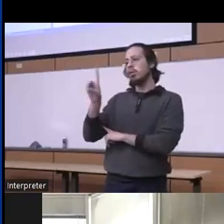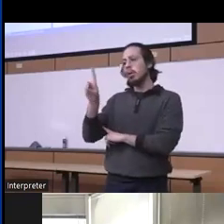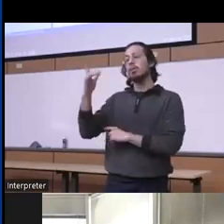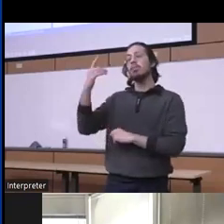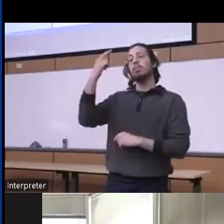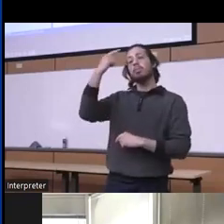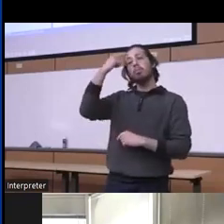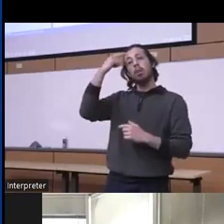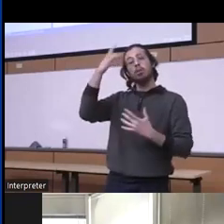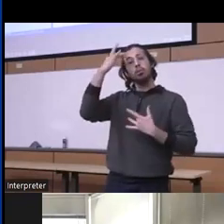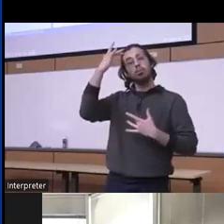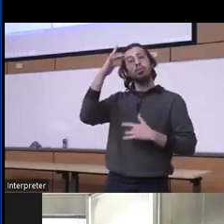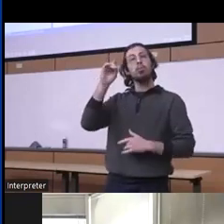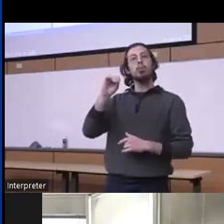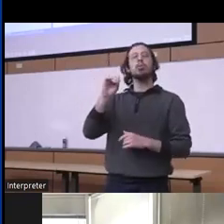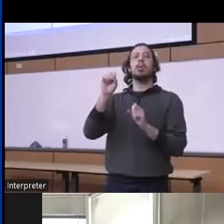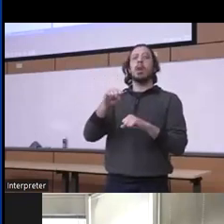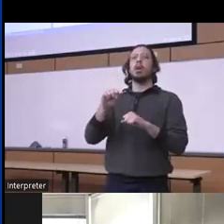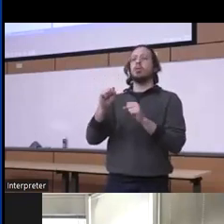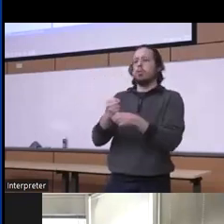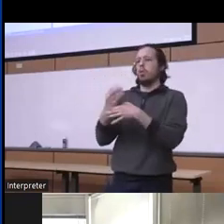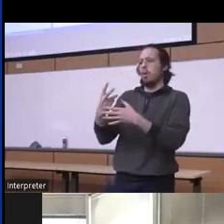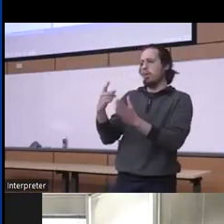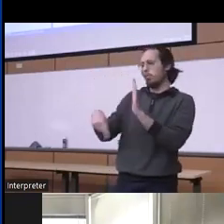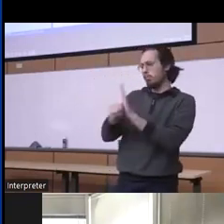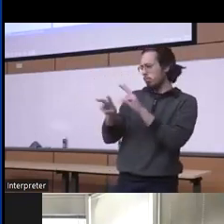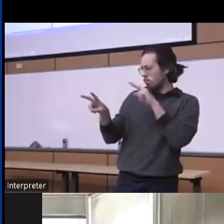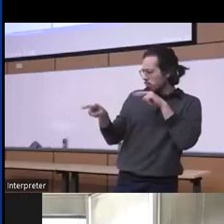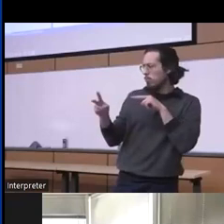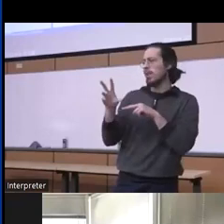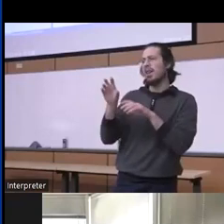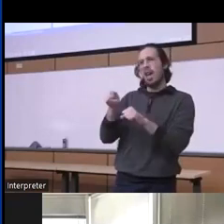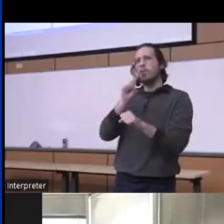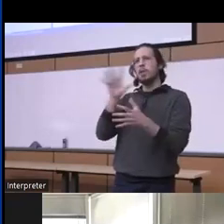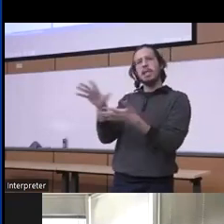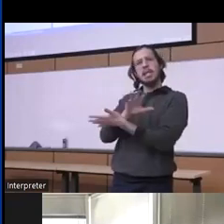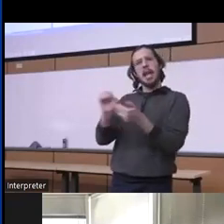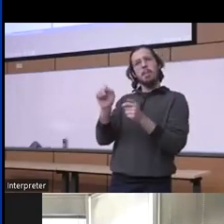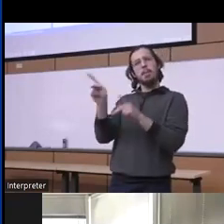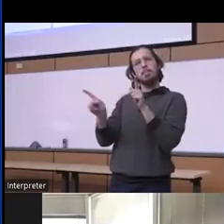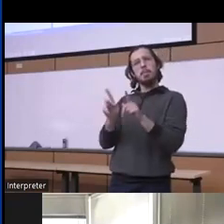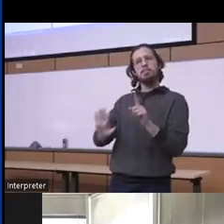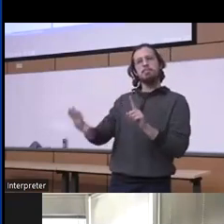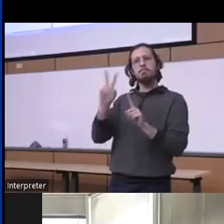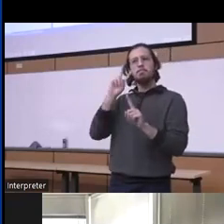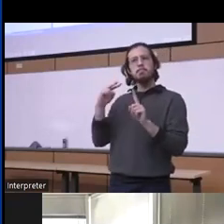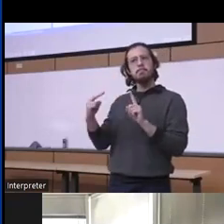stigmatizing and very uh uh very destructive you know and uh there have been more and more studies